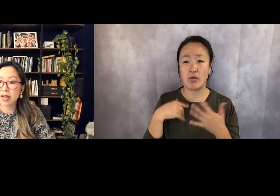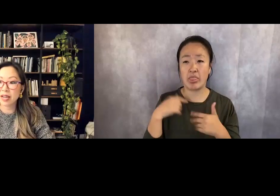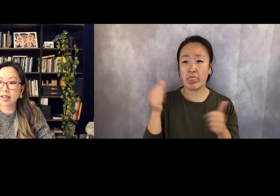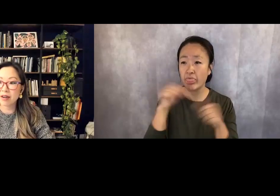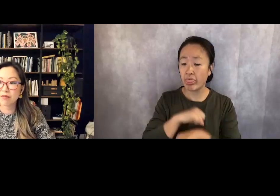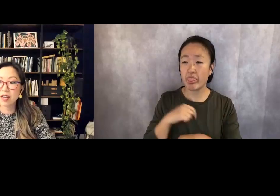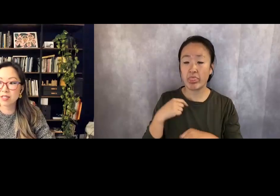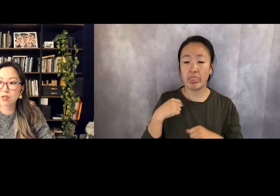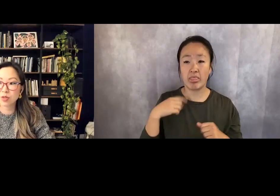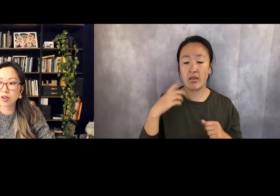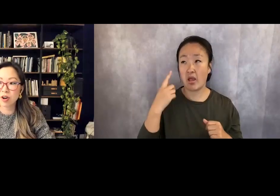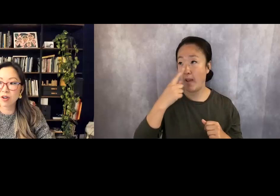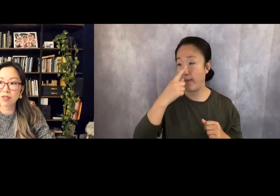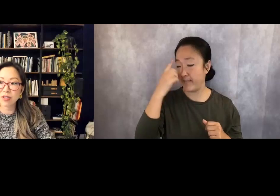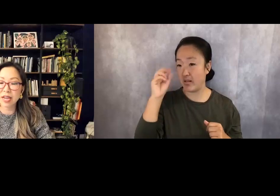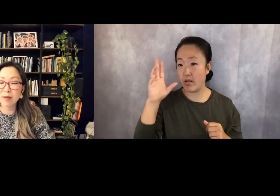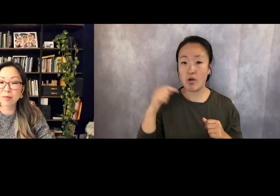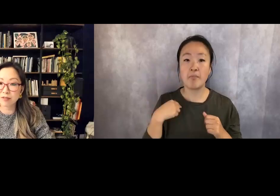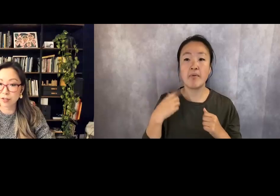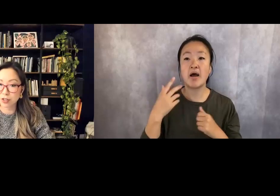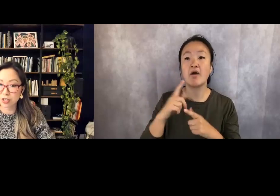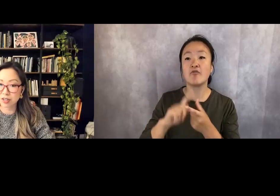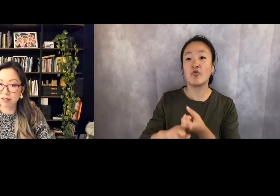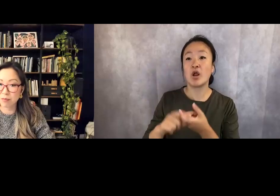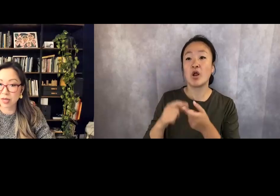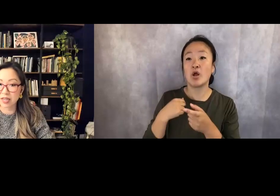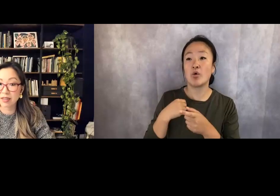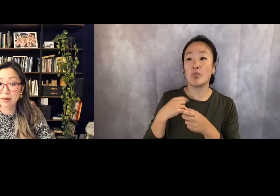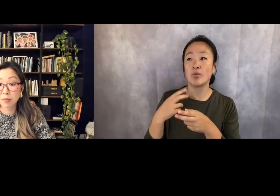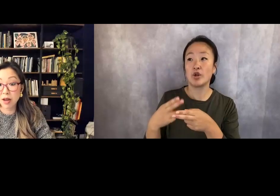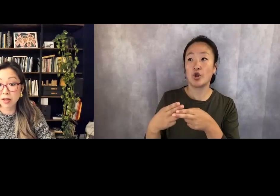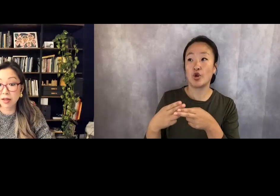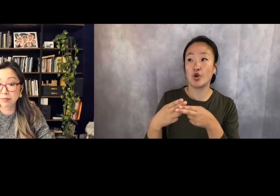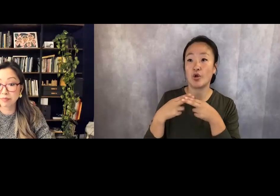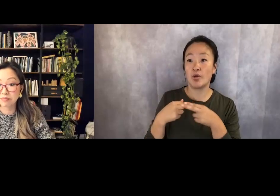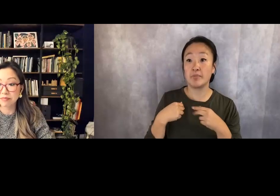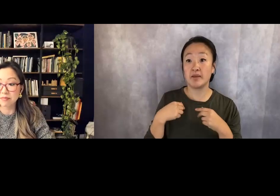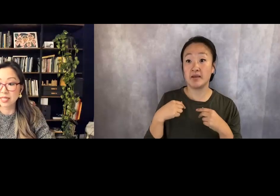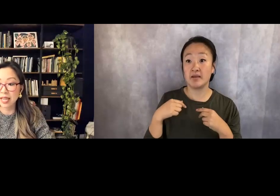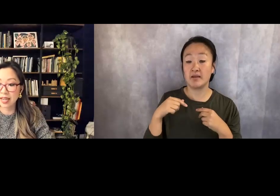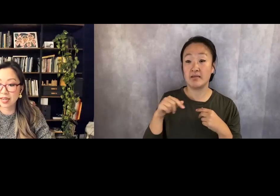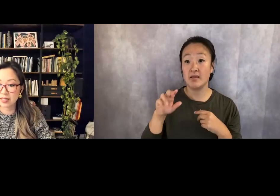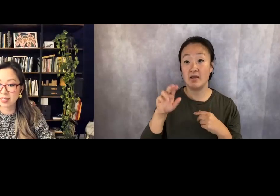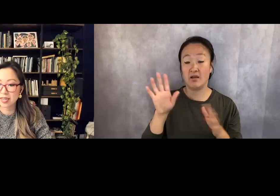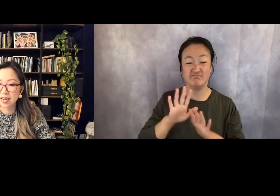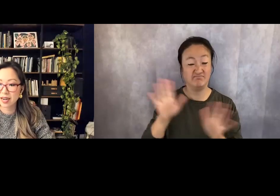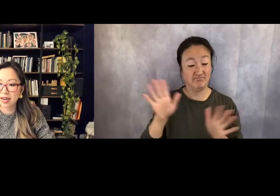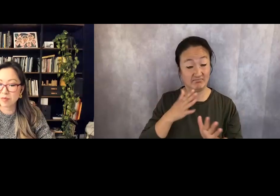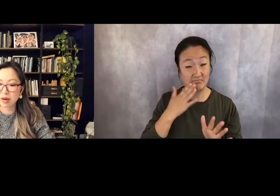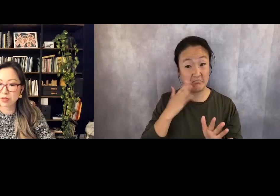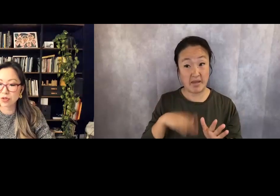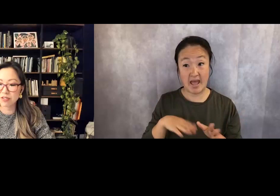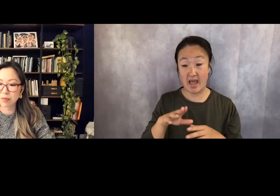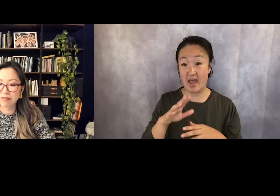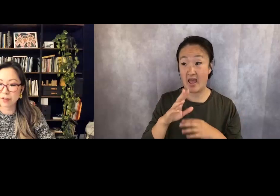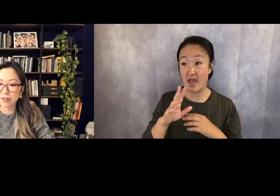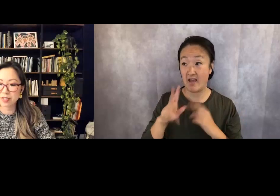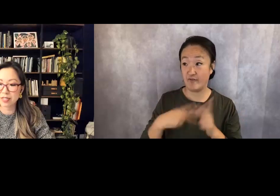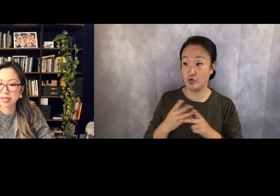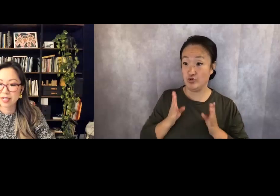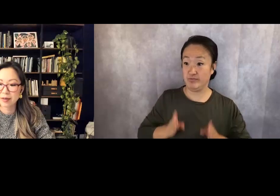My friends would call the nightmare version of me Bianca, and that was sort of my first